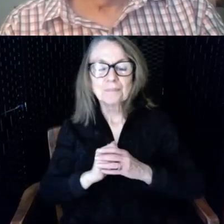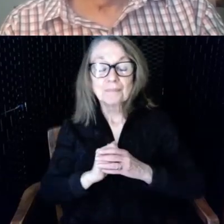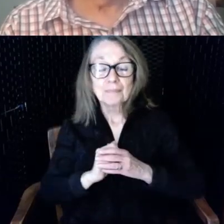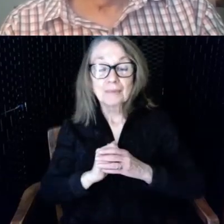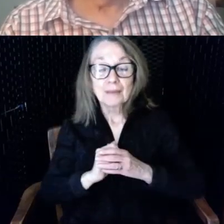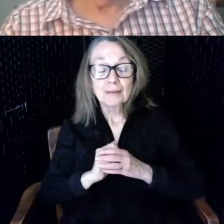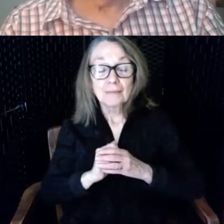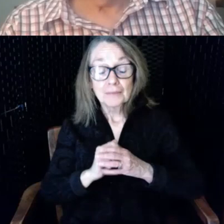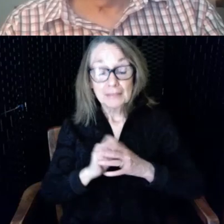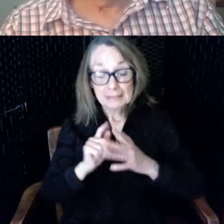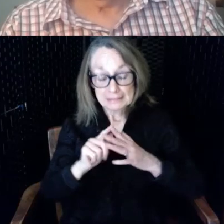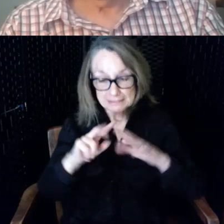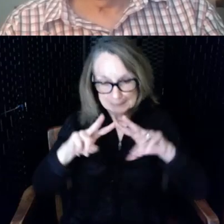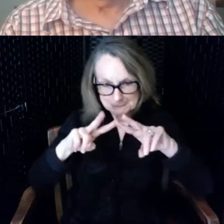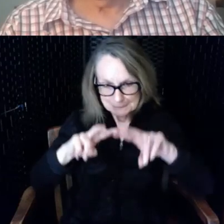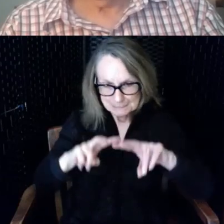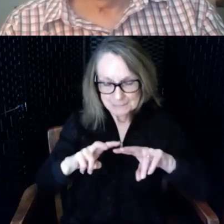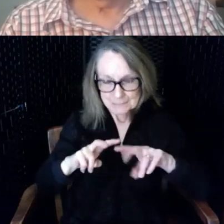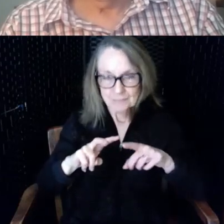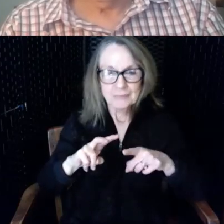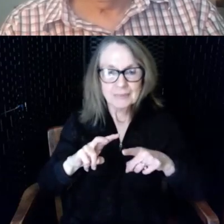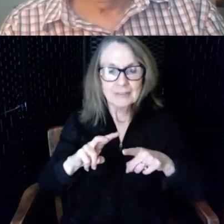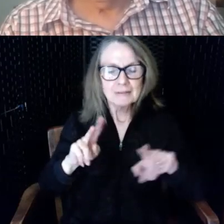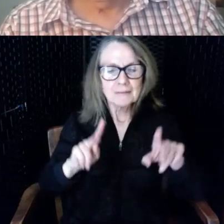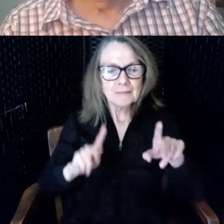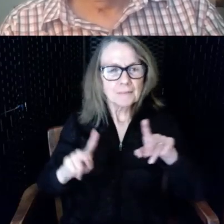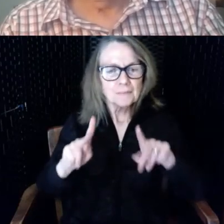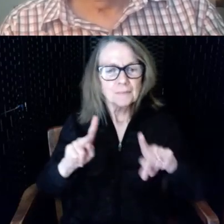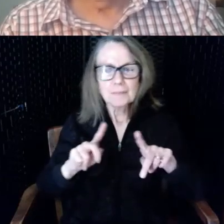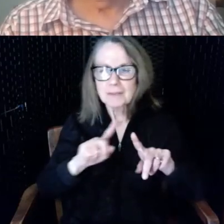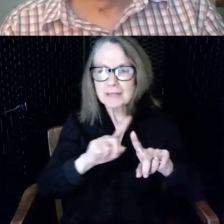particularly in England and the Scandinavian countries there is